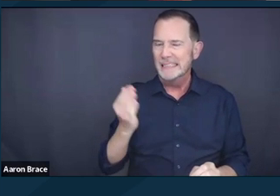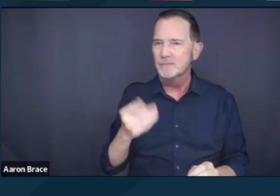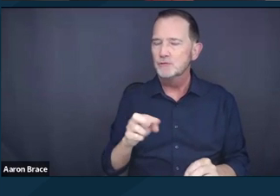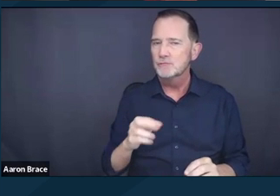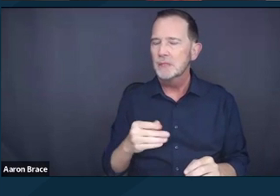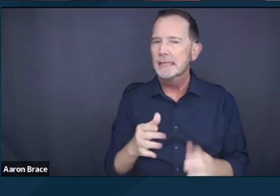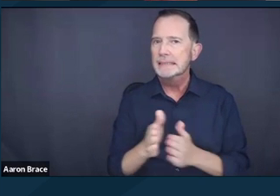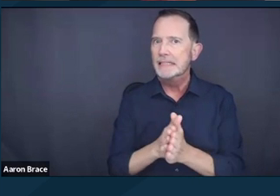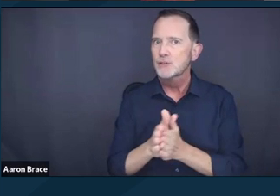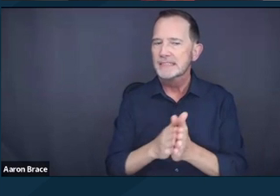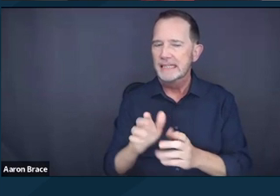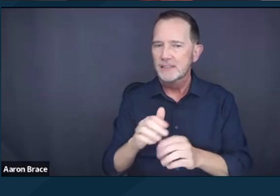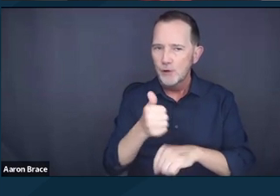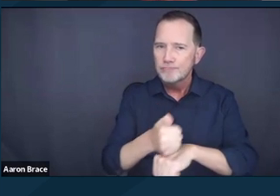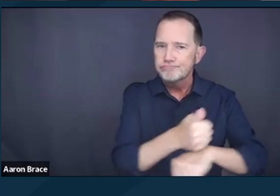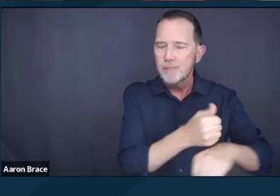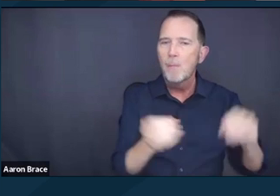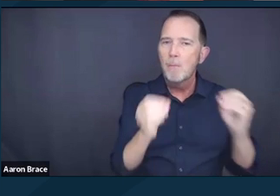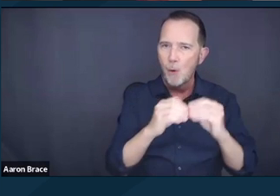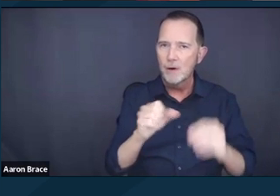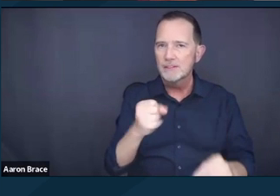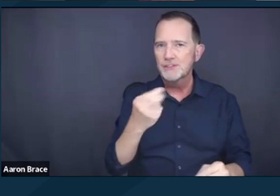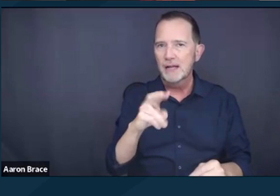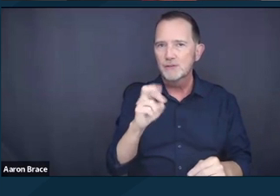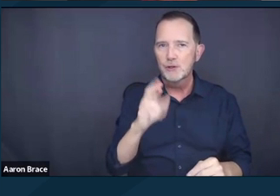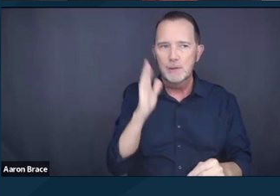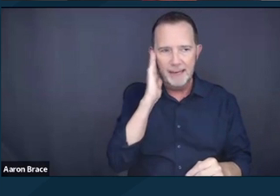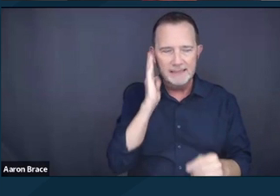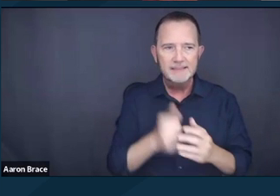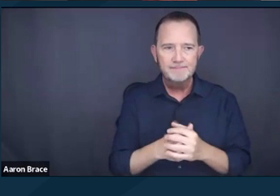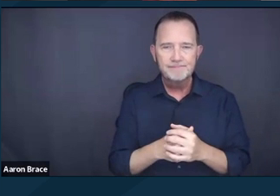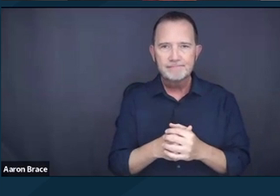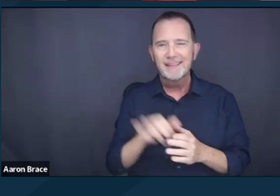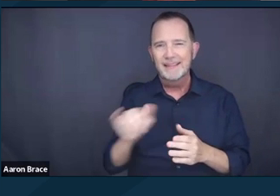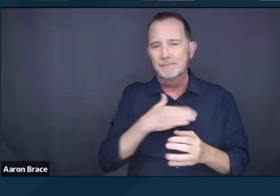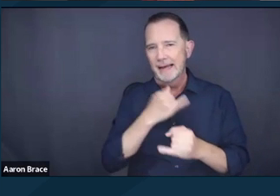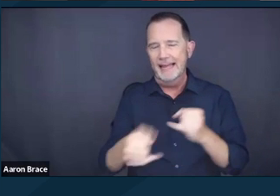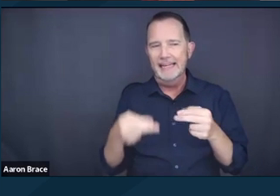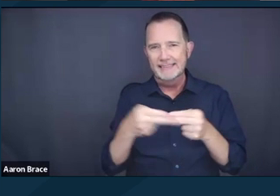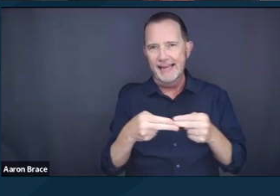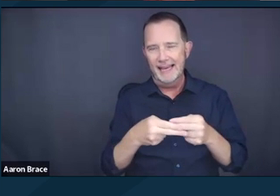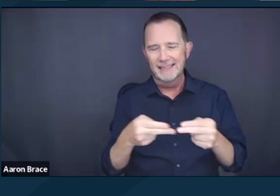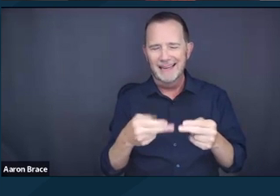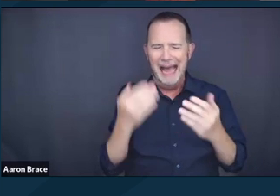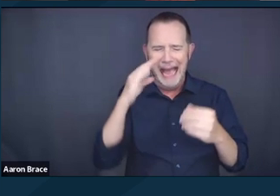Last slide for me next. So this is a lot. Really appreciate everyone being here.